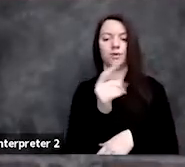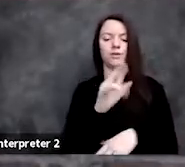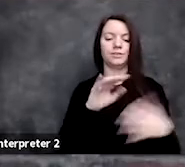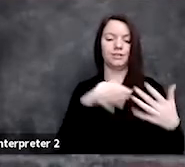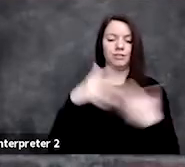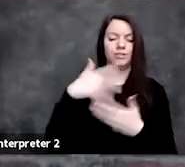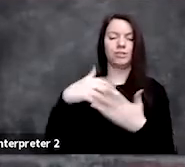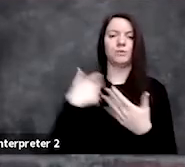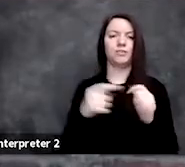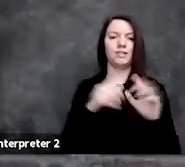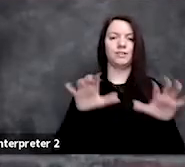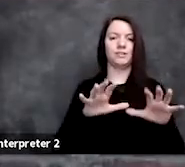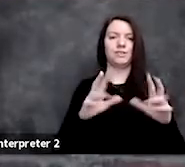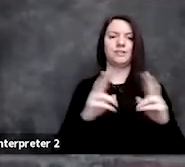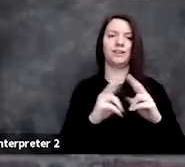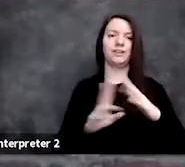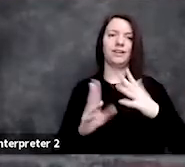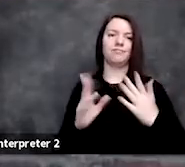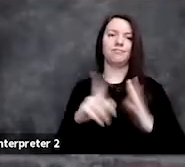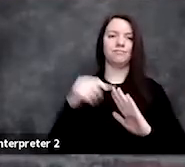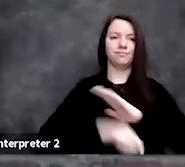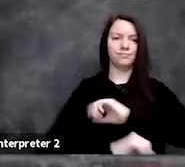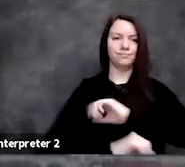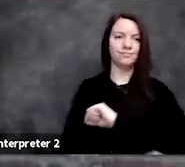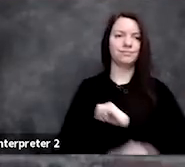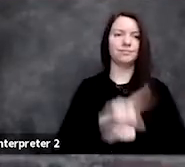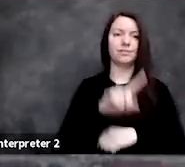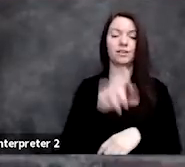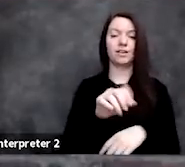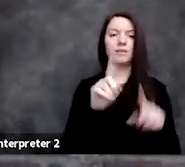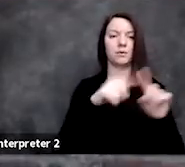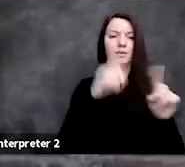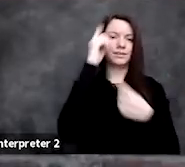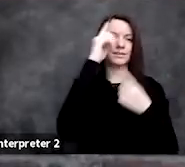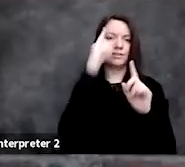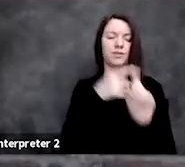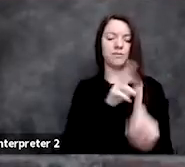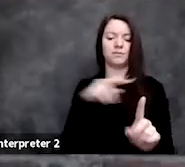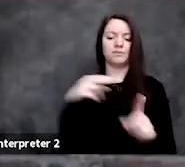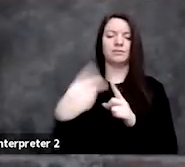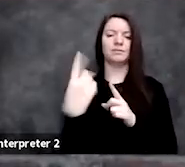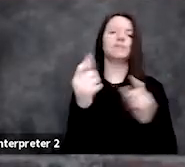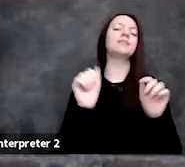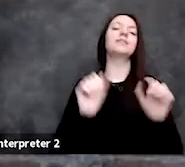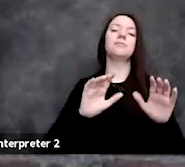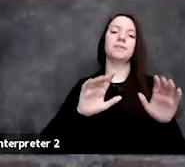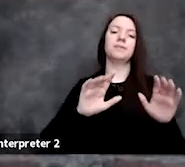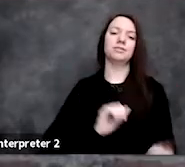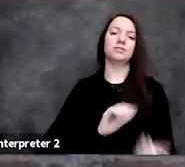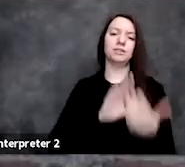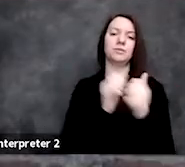this kind of fundamental question as something that we can then start to tackle with prediction tools,